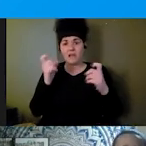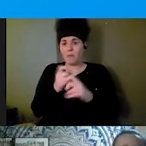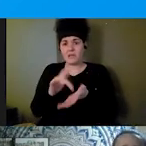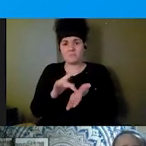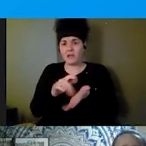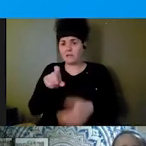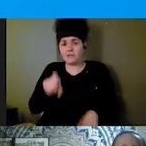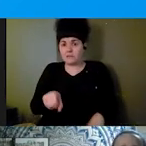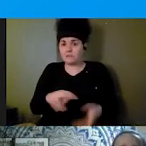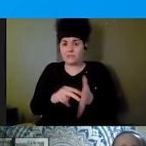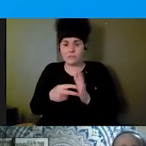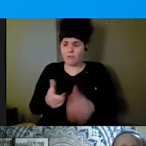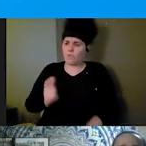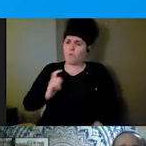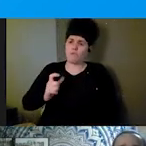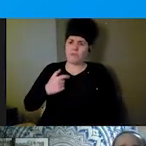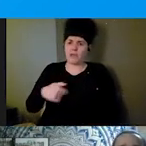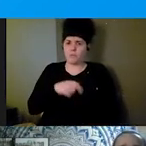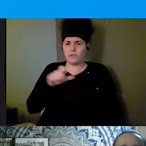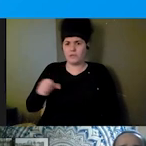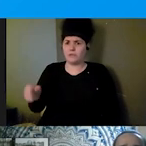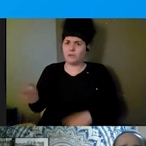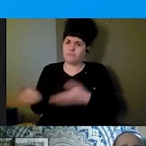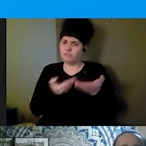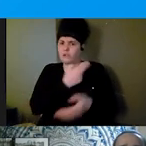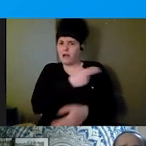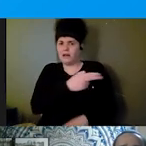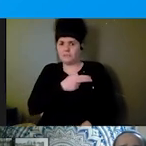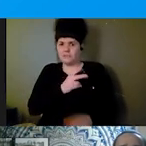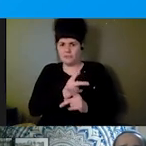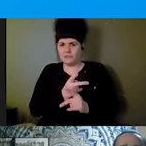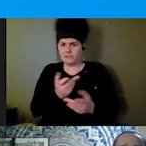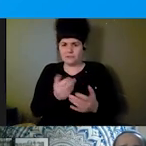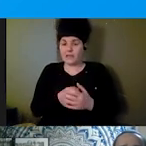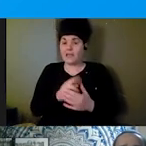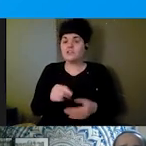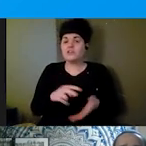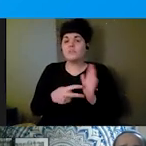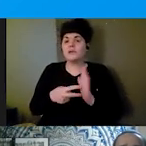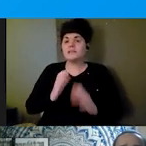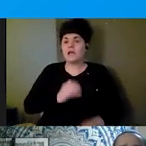hospital care. It just means that our needs in that moment are the same as everyone